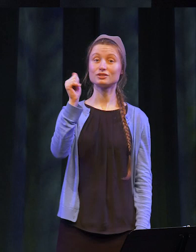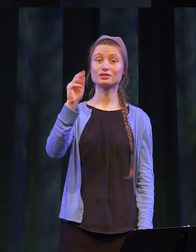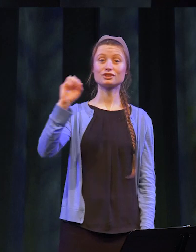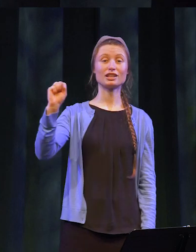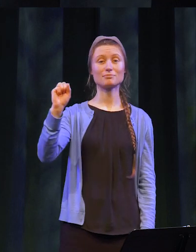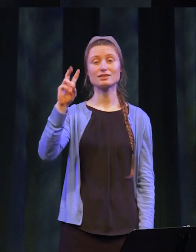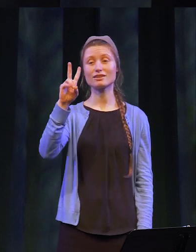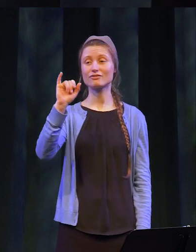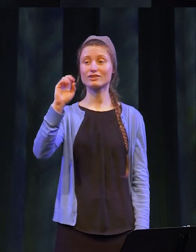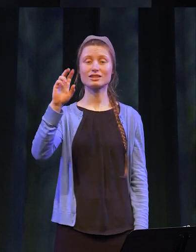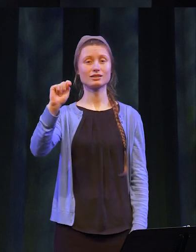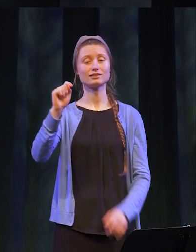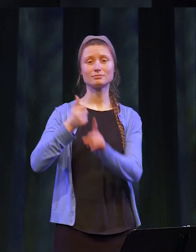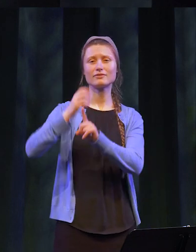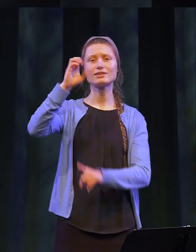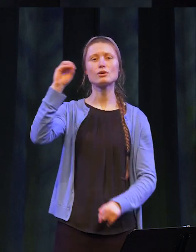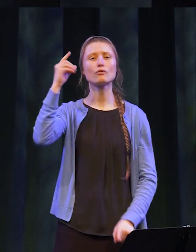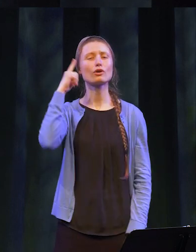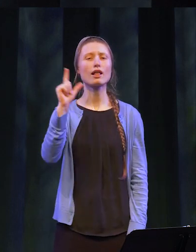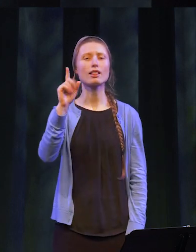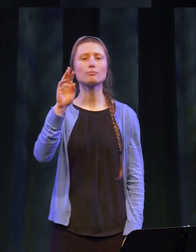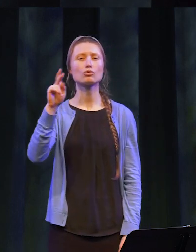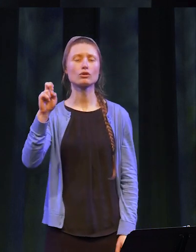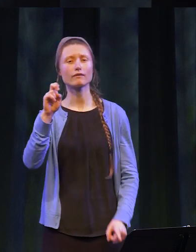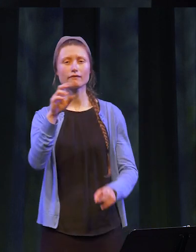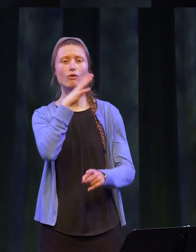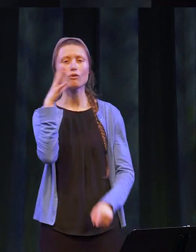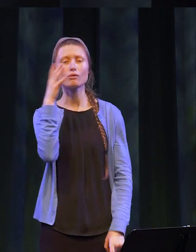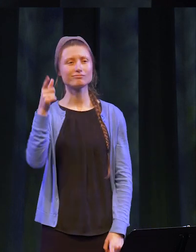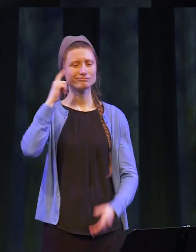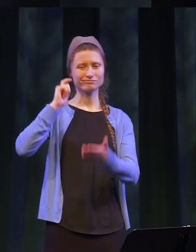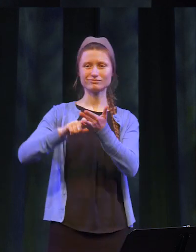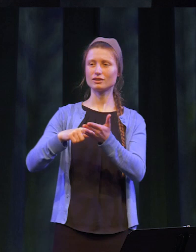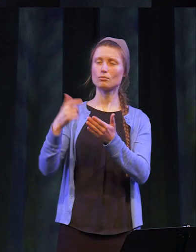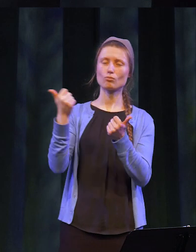James Vincent is the CEO of L-Brooke Farms and recognized as one of our region’s foremost